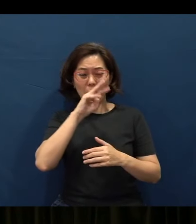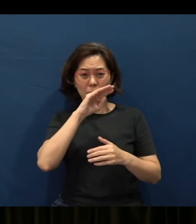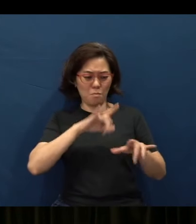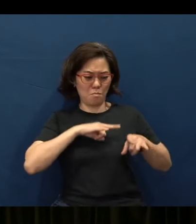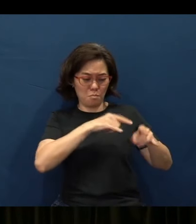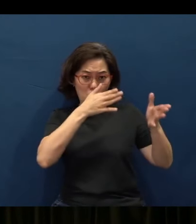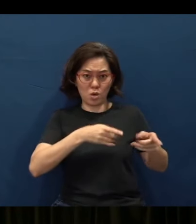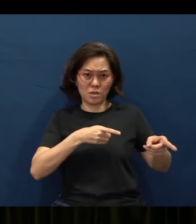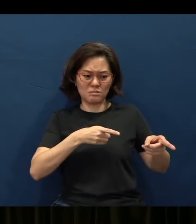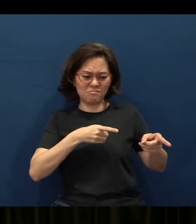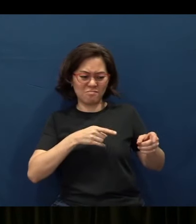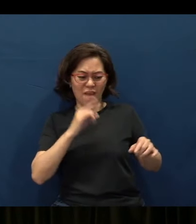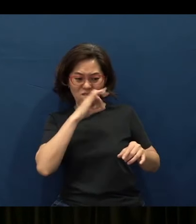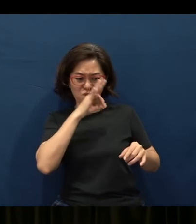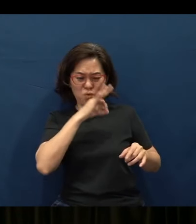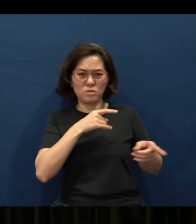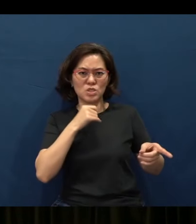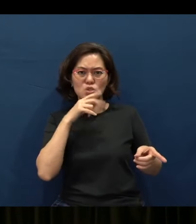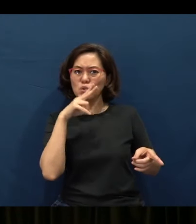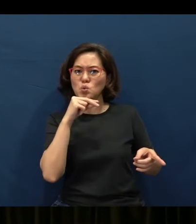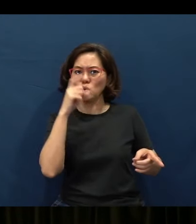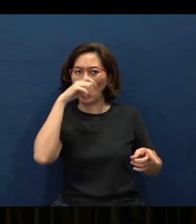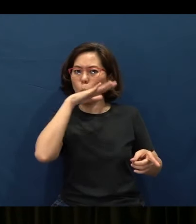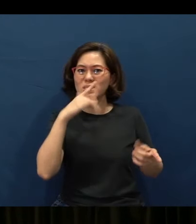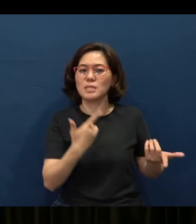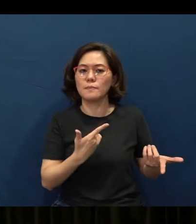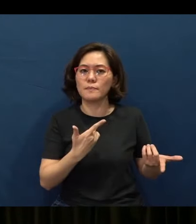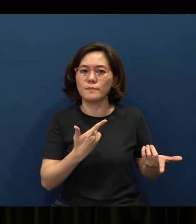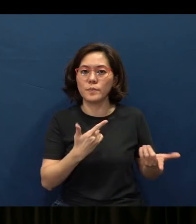he has no wisdom, and wisdom, let me just tell you, is humility.